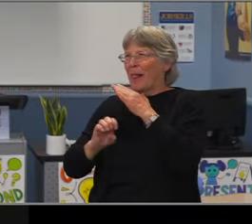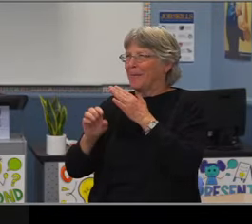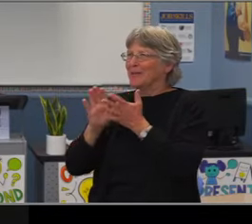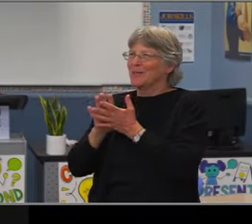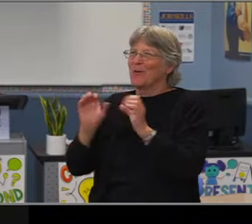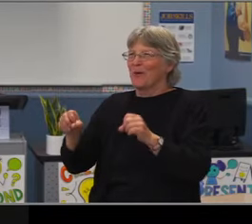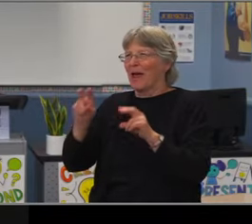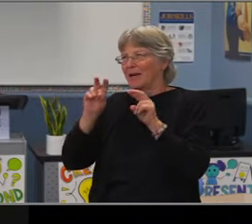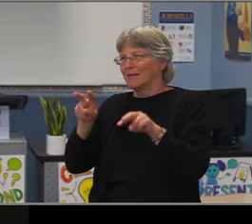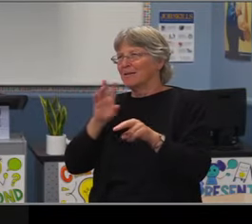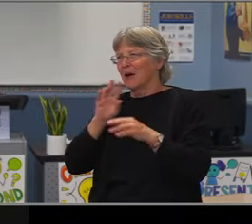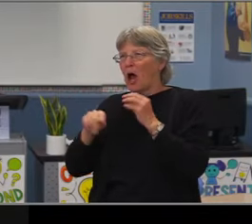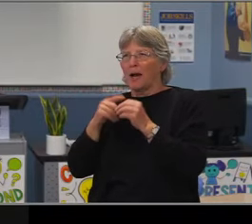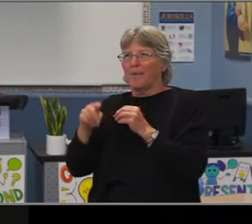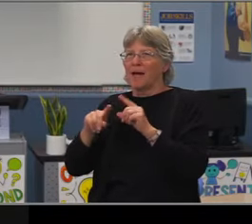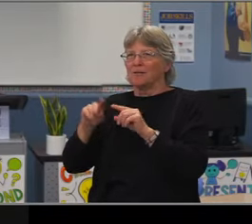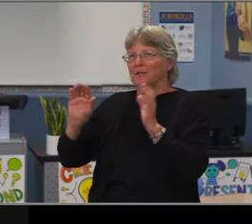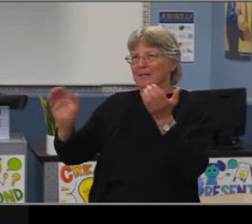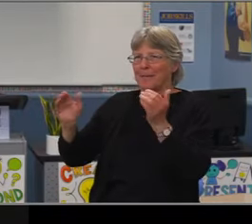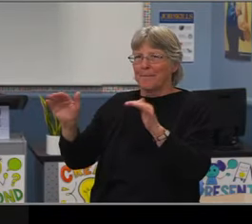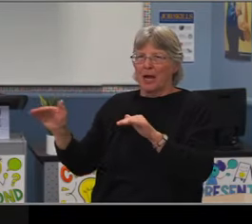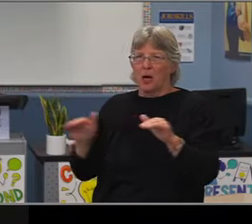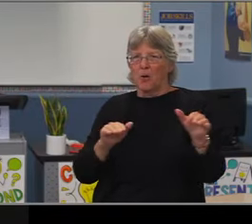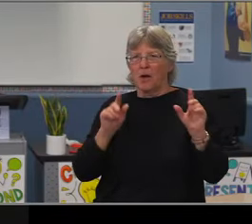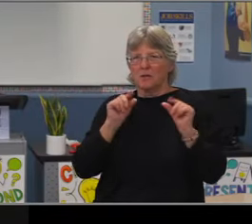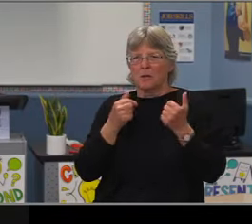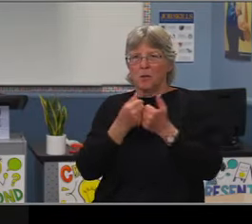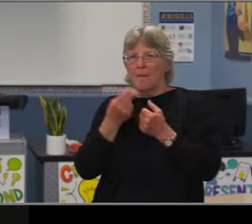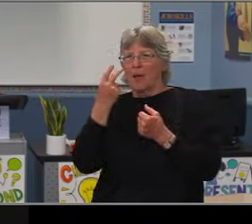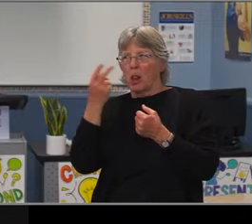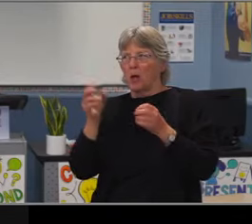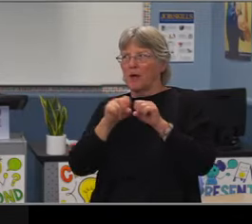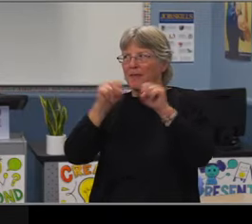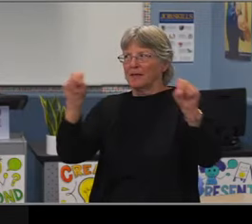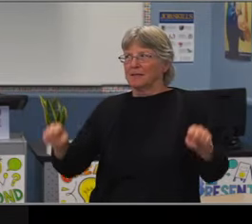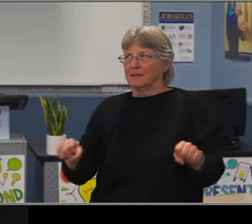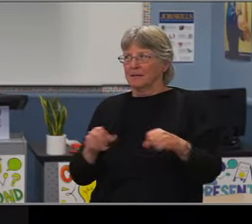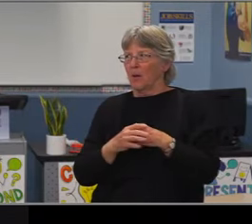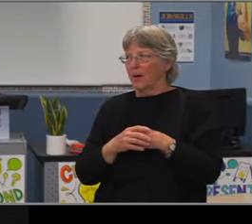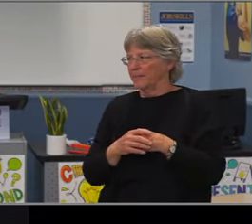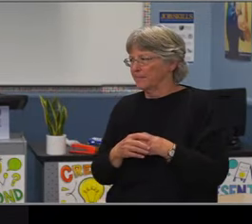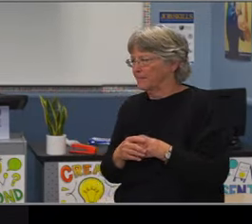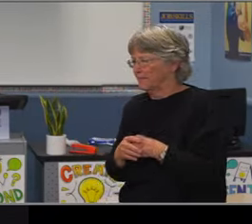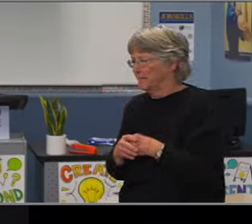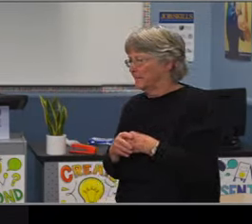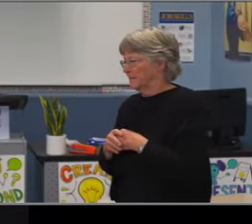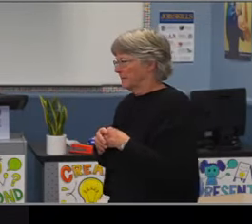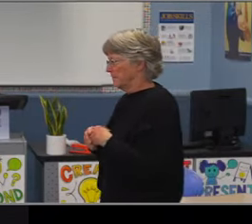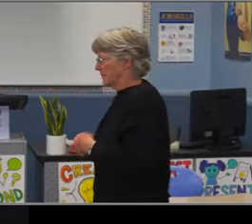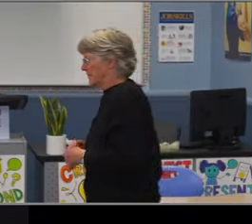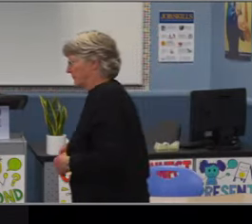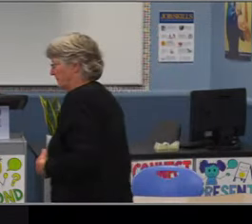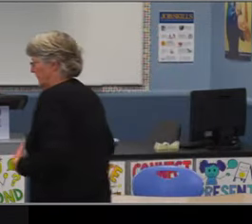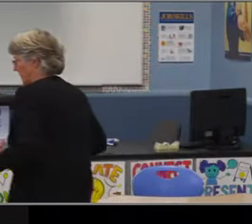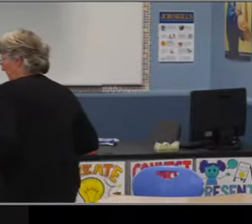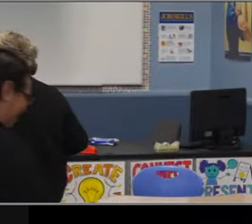this might look different by site as well. So this is our district average but at any one site you might see a slightly different pattern, which would then help them